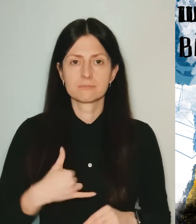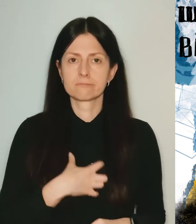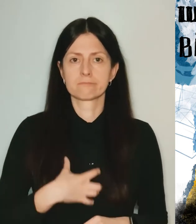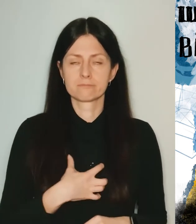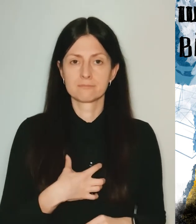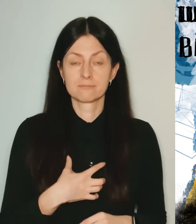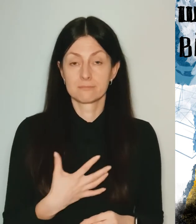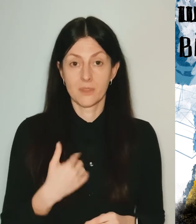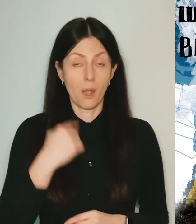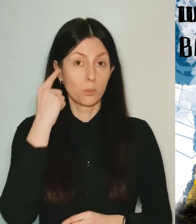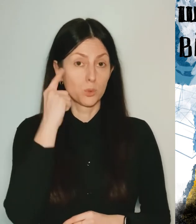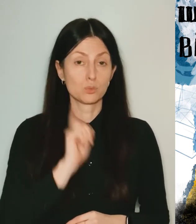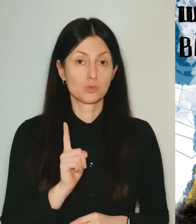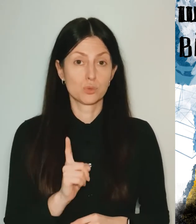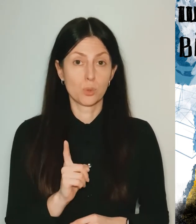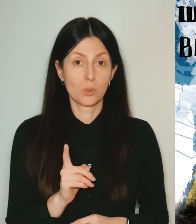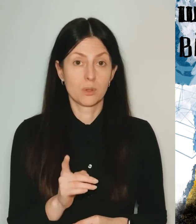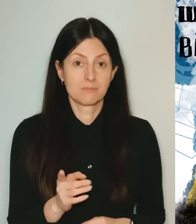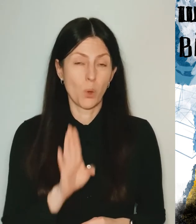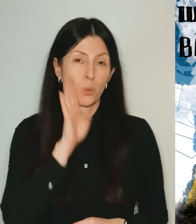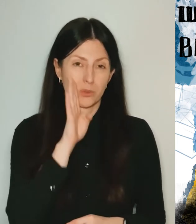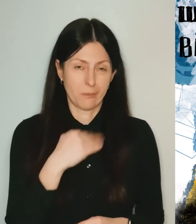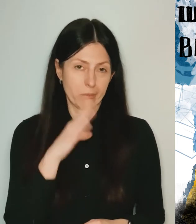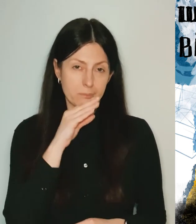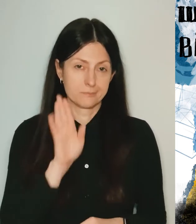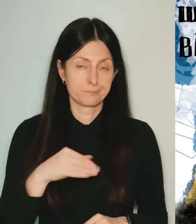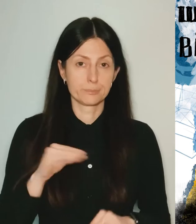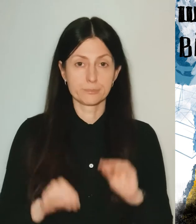I thought I… I will do this in the morning.